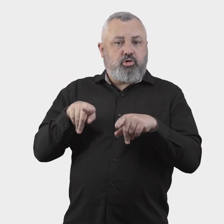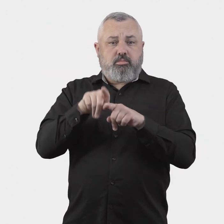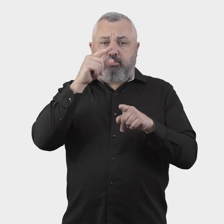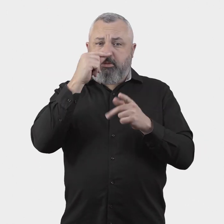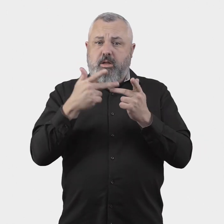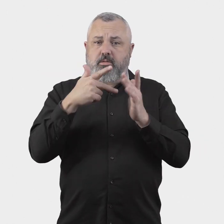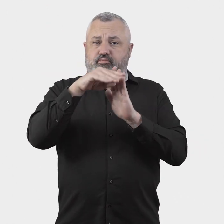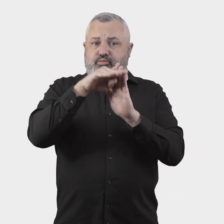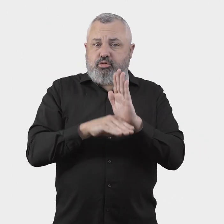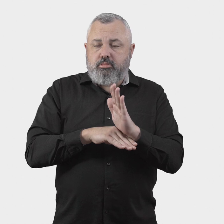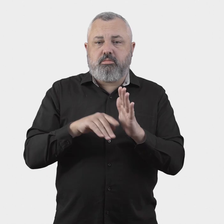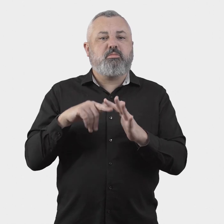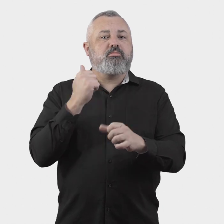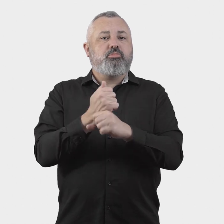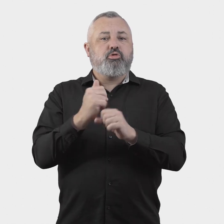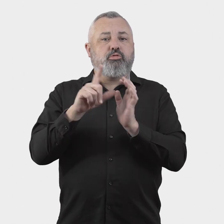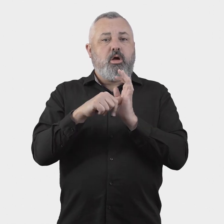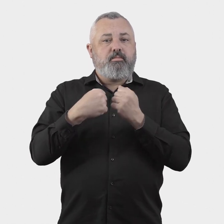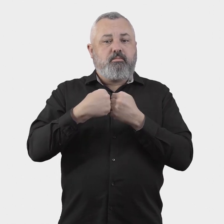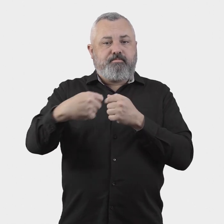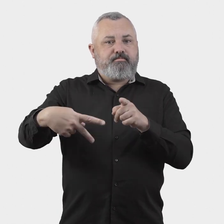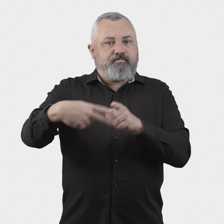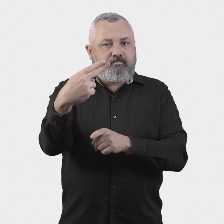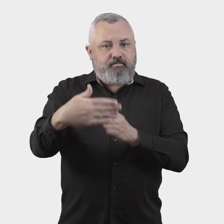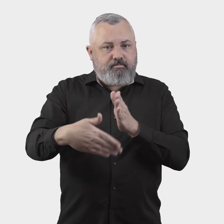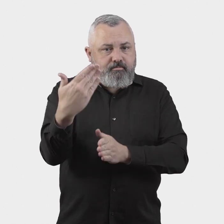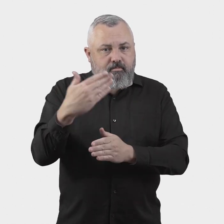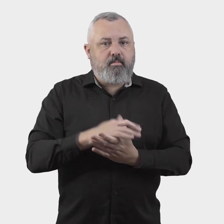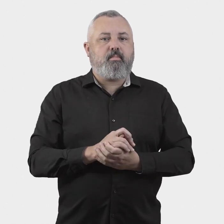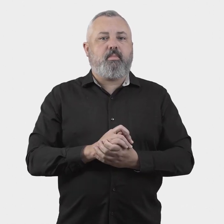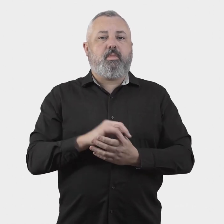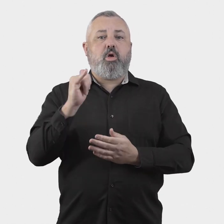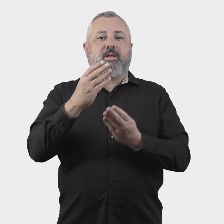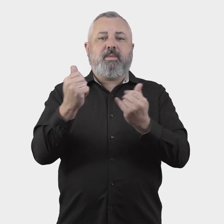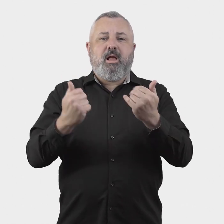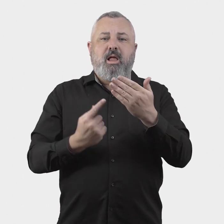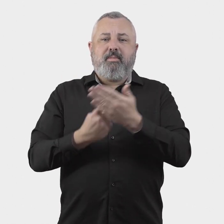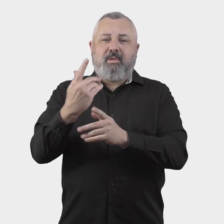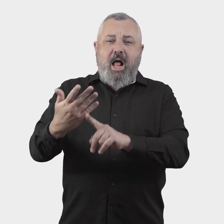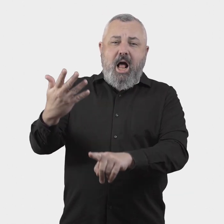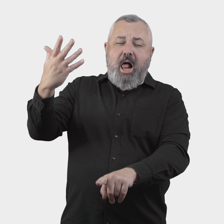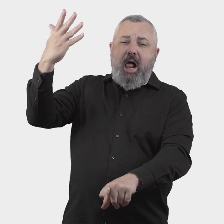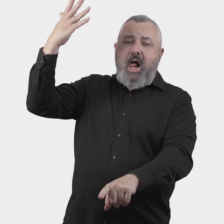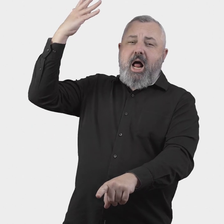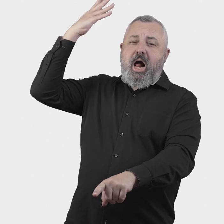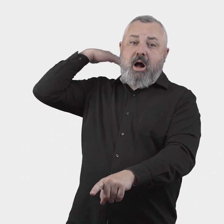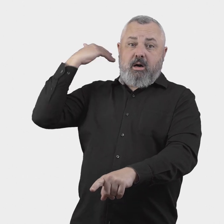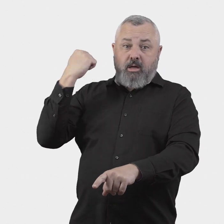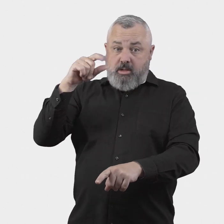It may also be appropriate to impose other limits on complaint eligibility, for example in relation to complaints